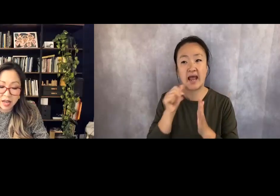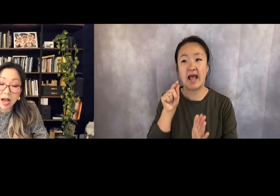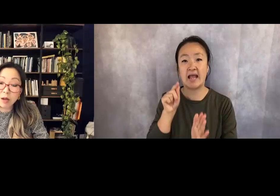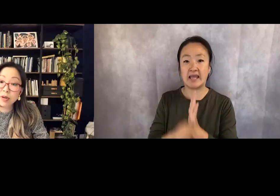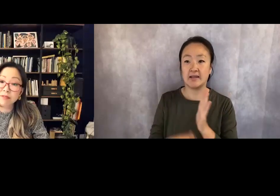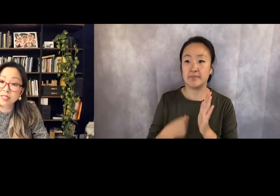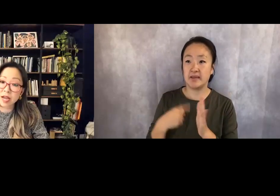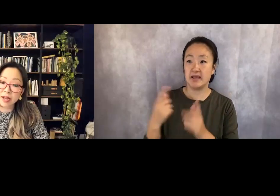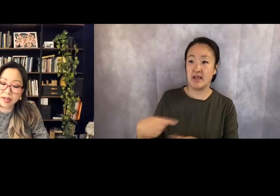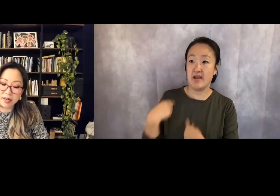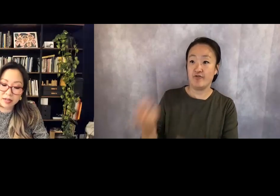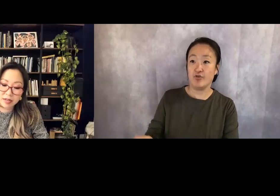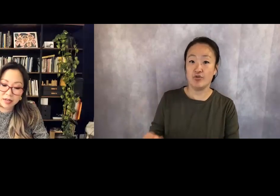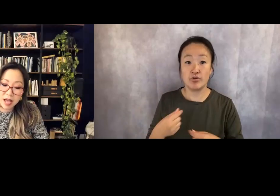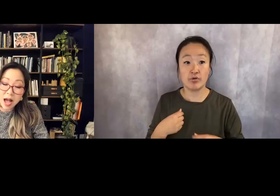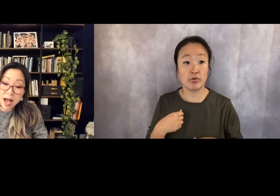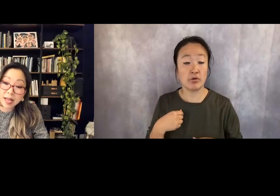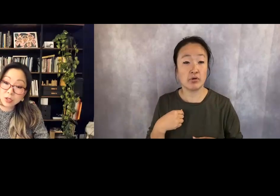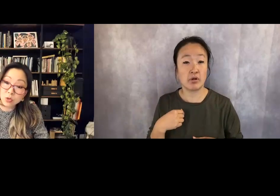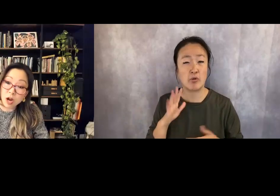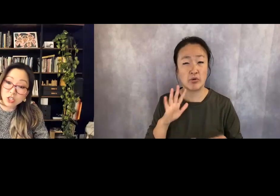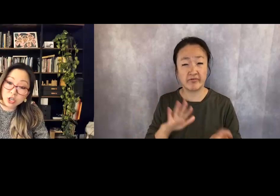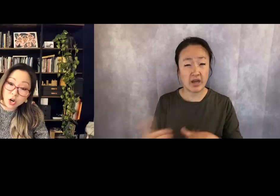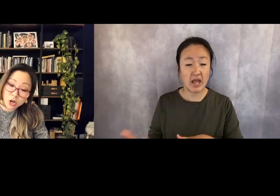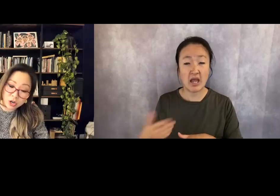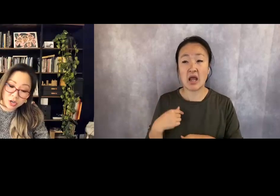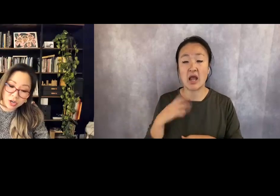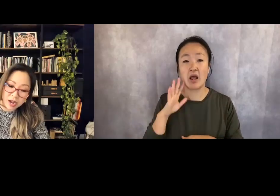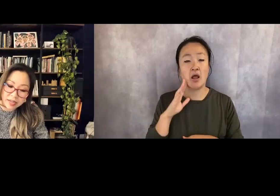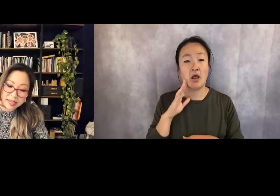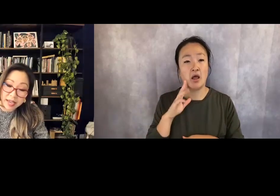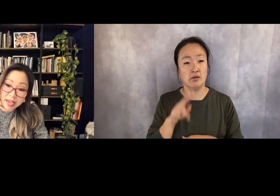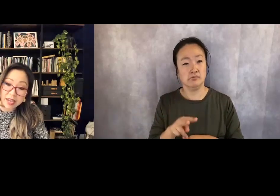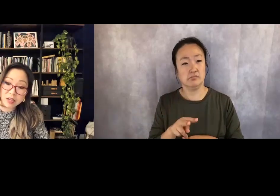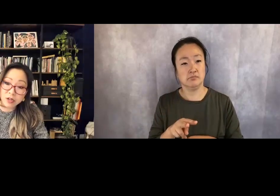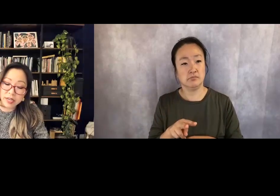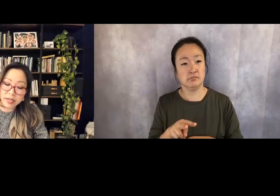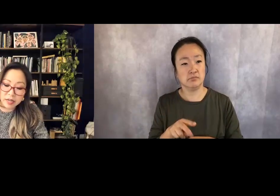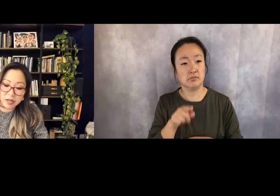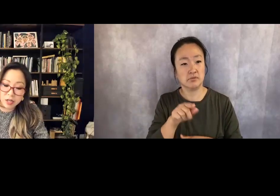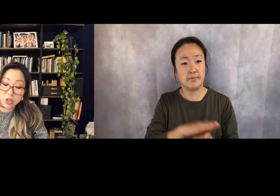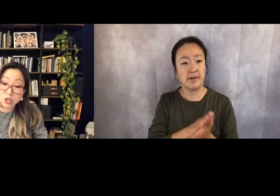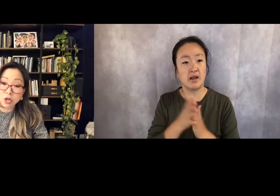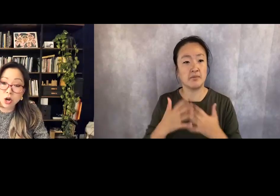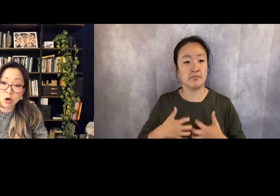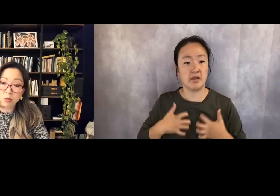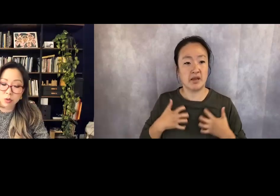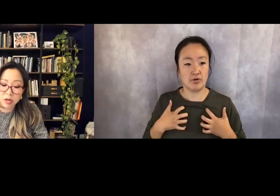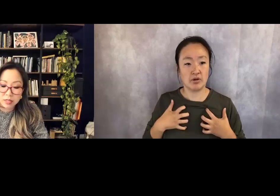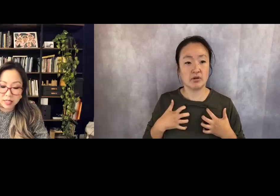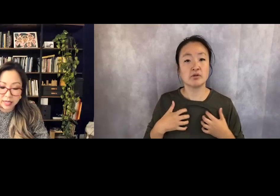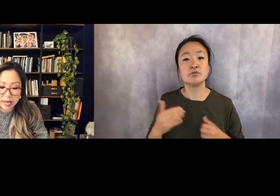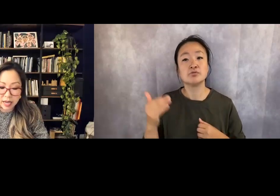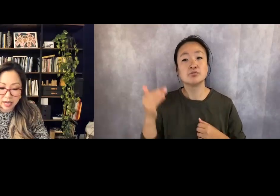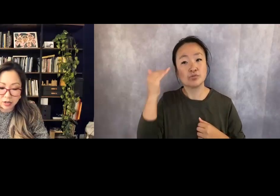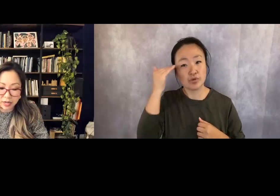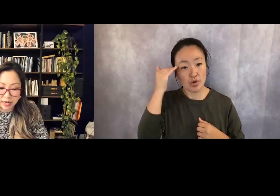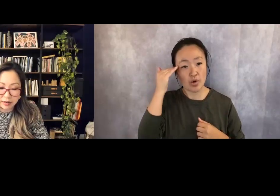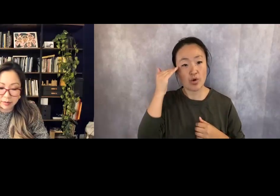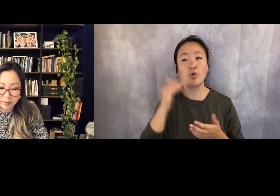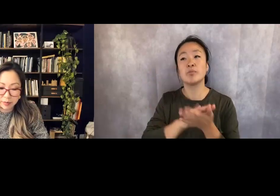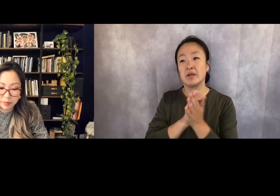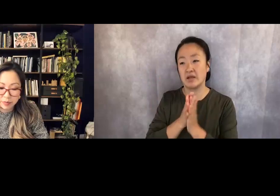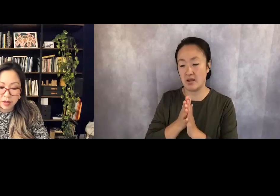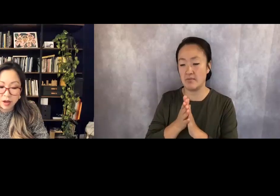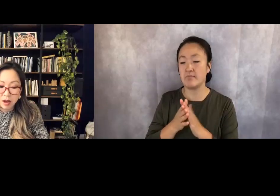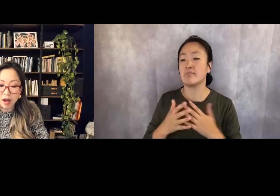I would have died, I had to watch her get angry, to know, to get angry.